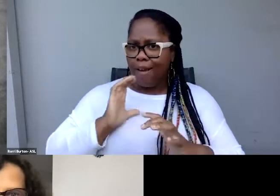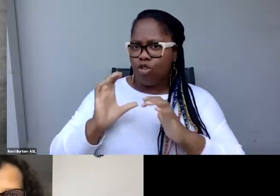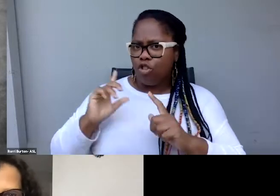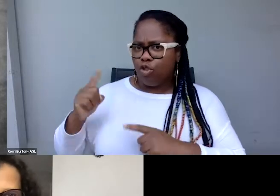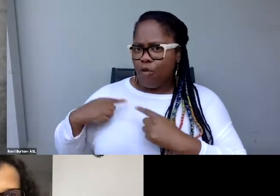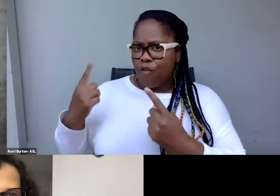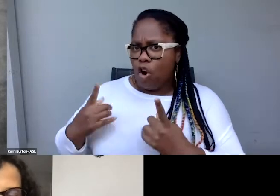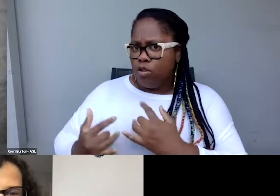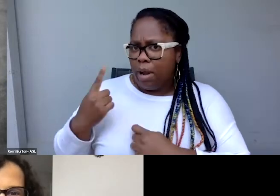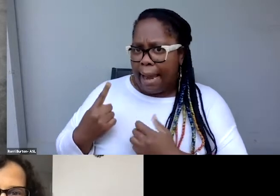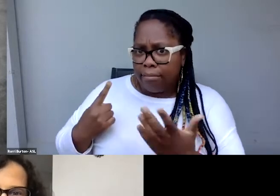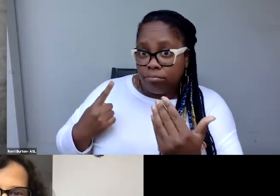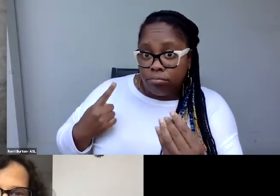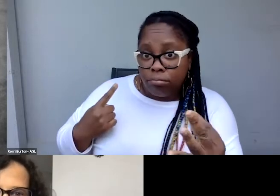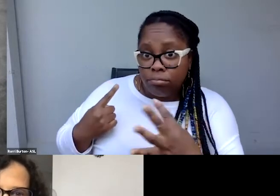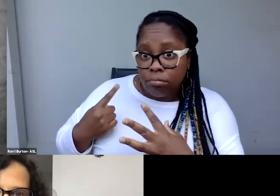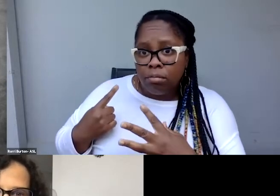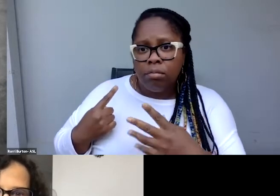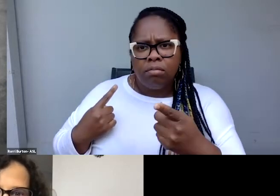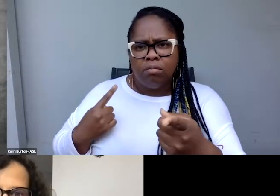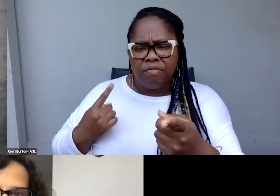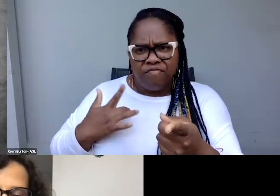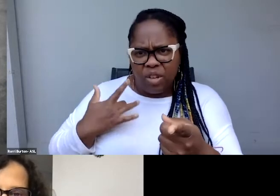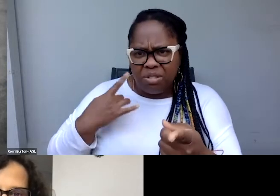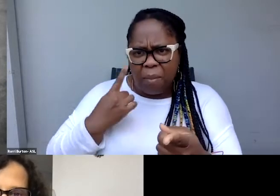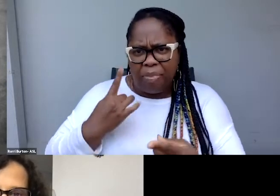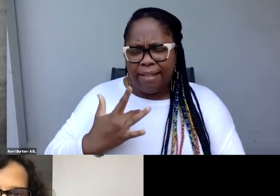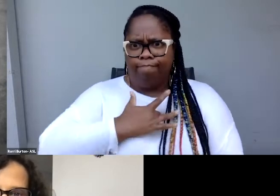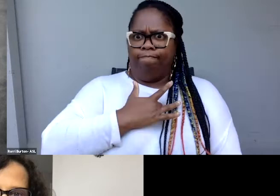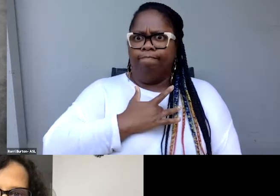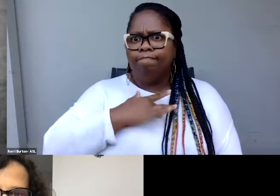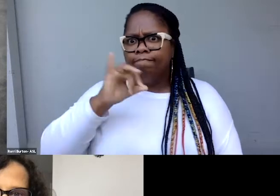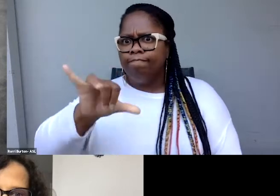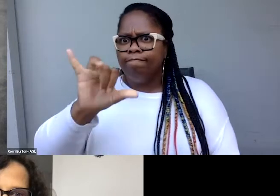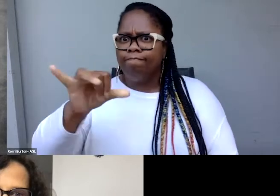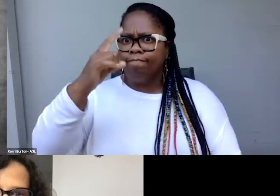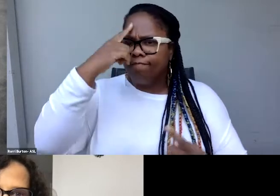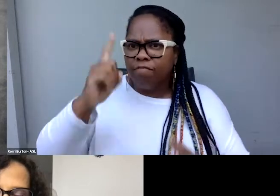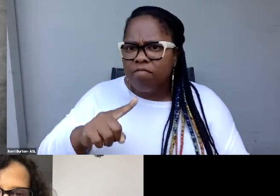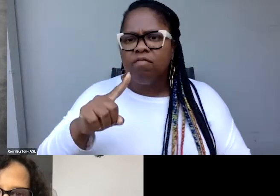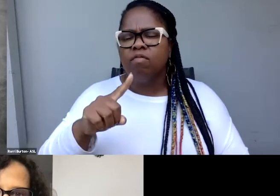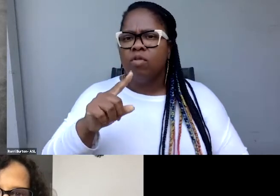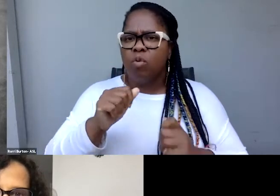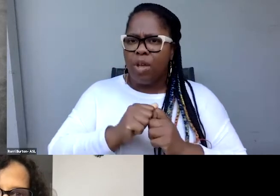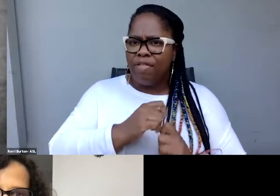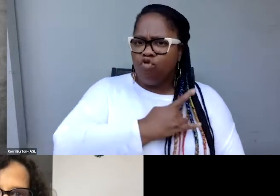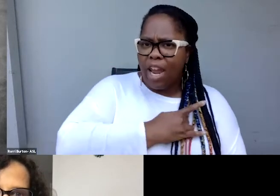So, Cheryl, is there anything that struck a chord with you with our conversation with Jade and Delbert that you'd like to add some insight to?